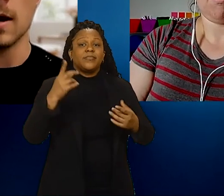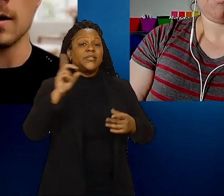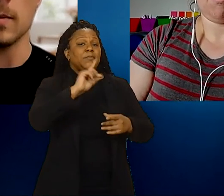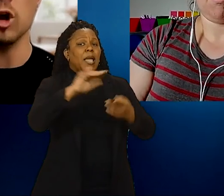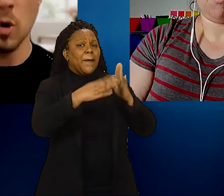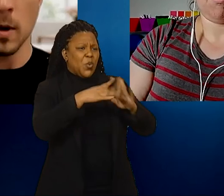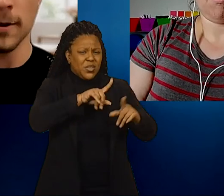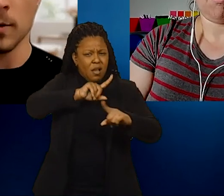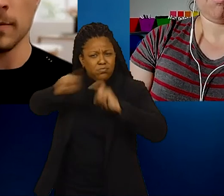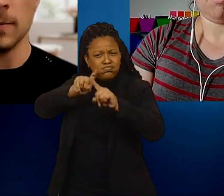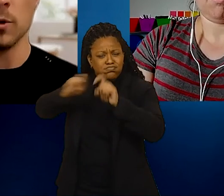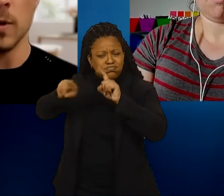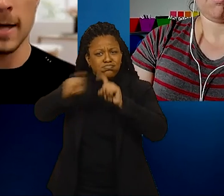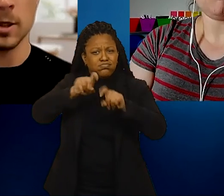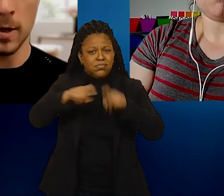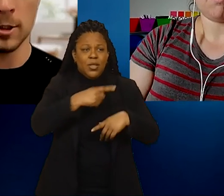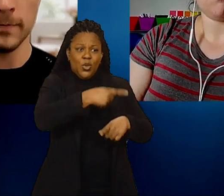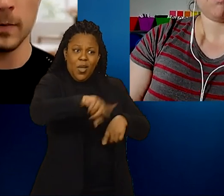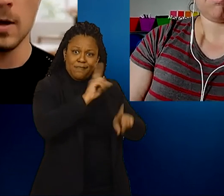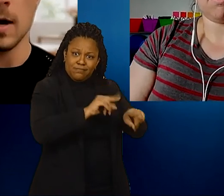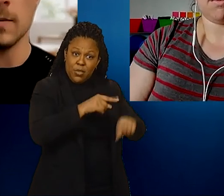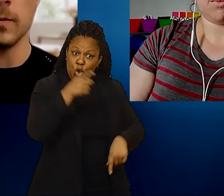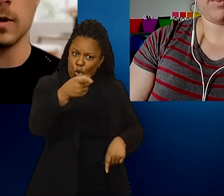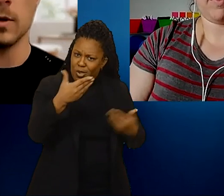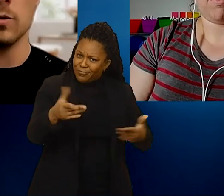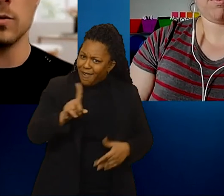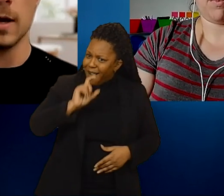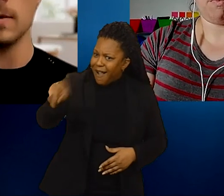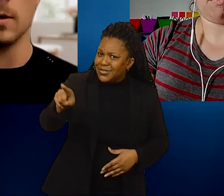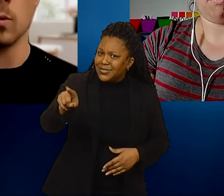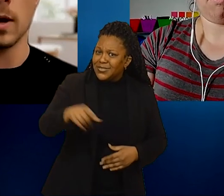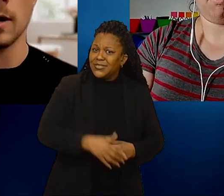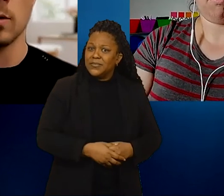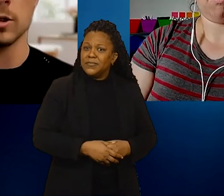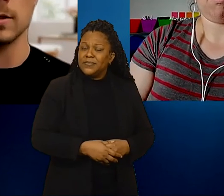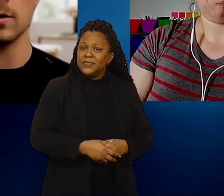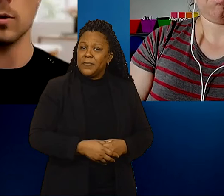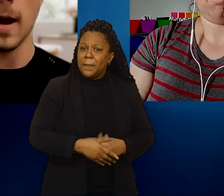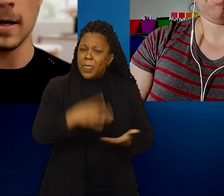And you were one of the people who asked a question. Can you tell me what kind of question you asked?